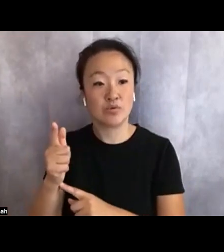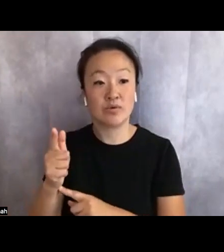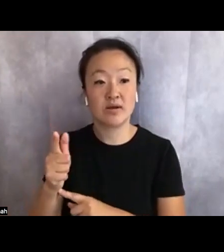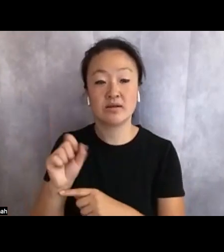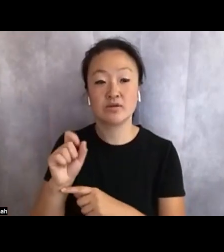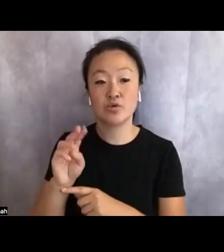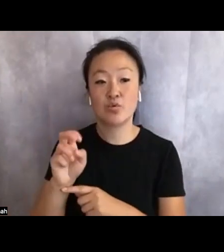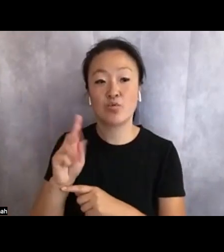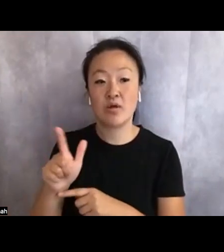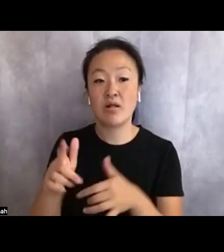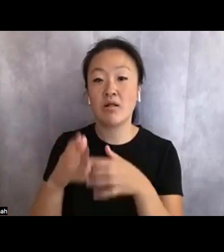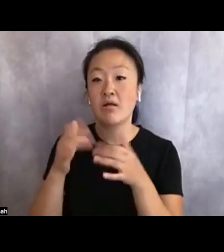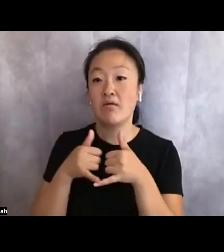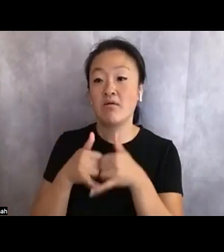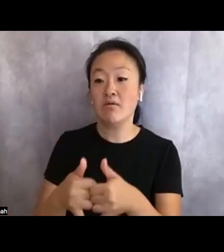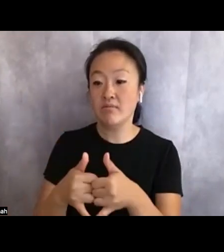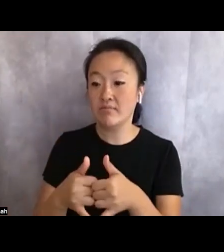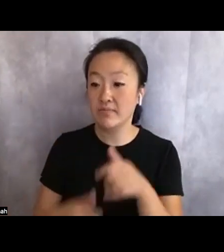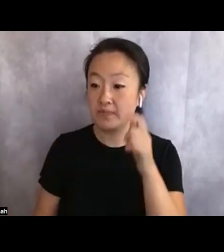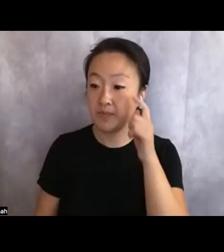Oh, I'm sorry that you can't see me.